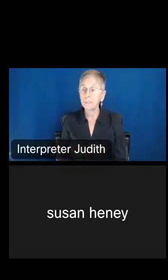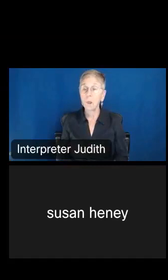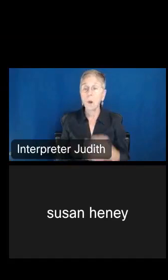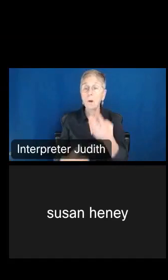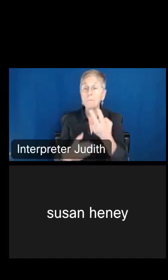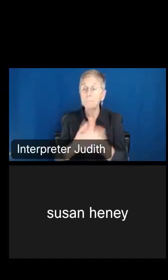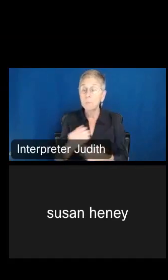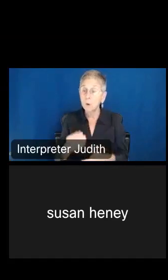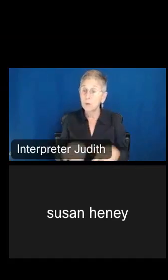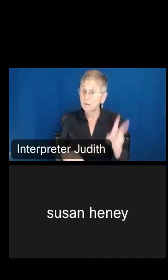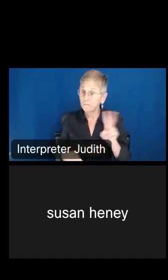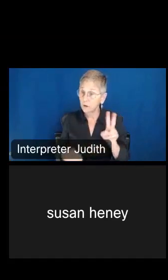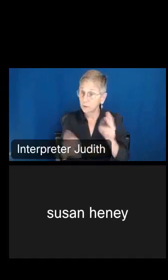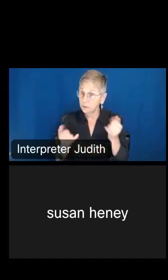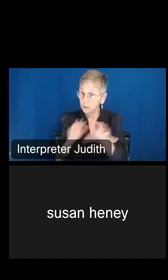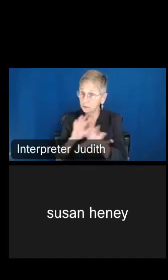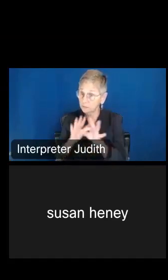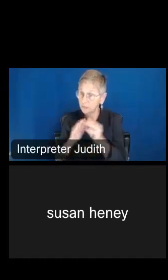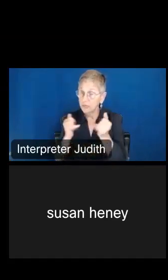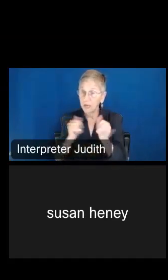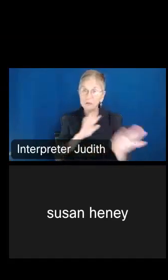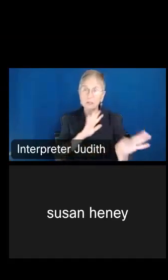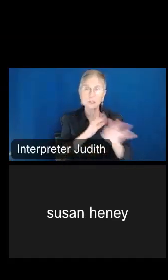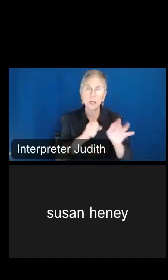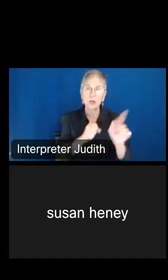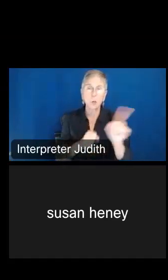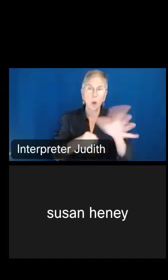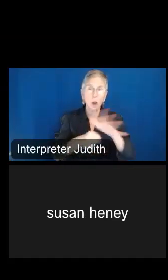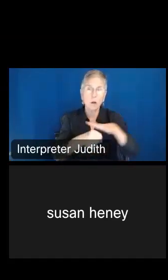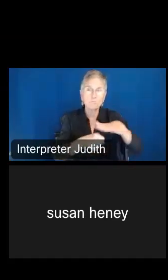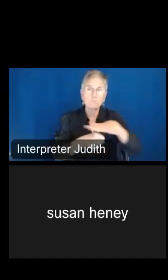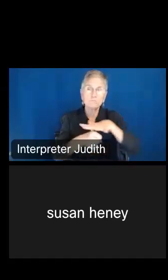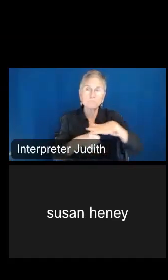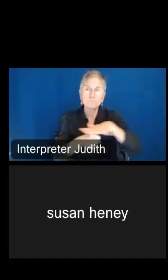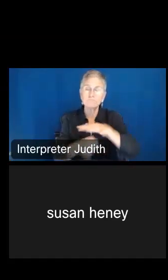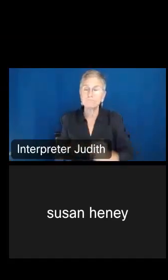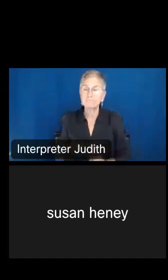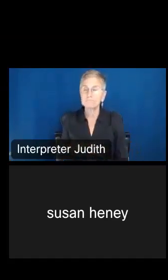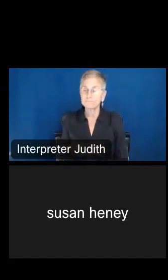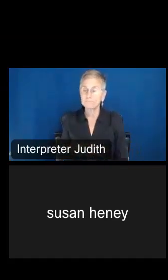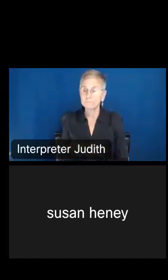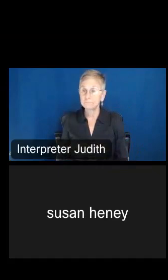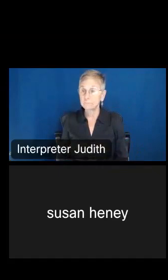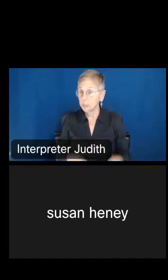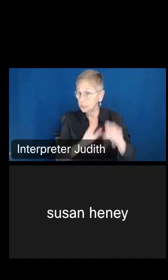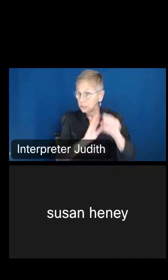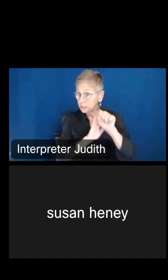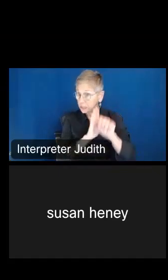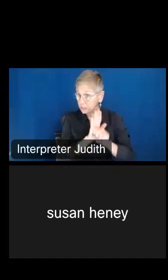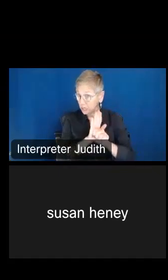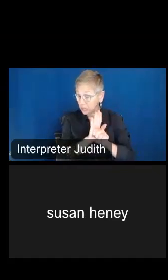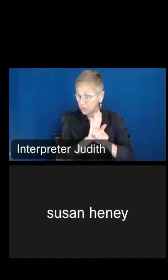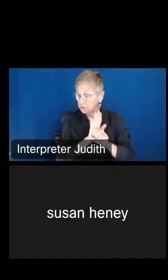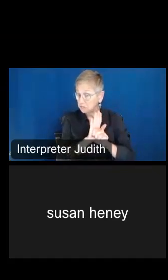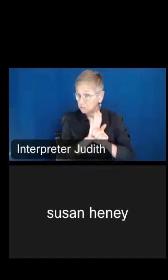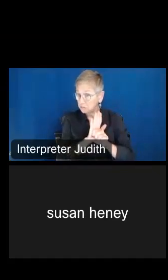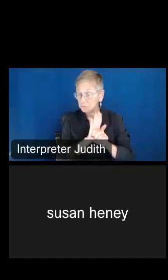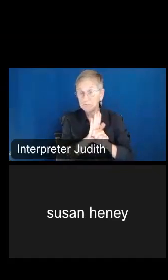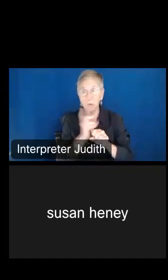We will move on to selecting our geography. For the state, you will notice that you can